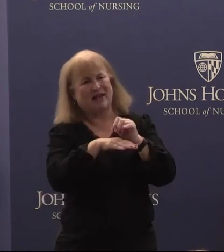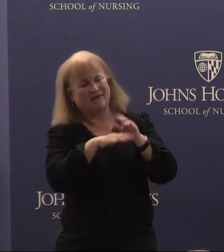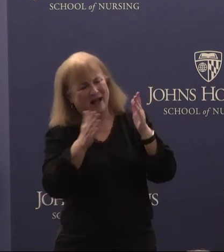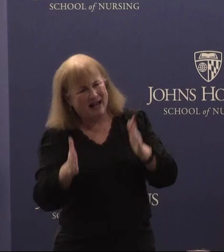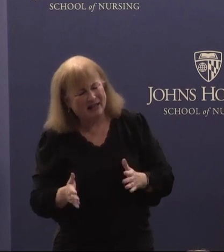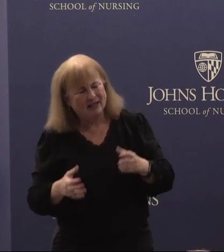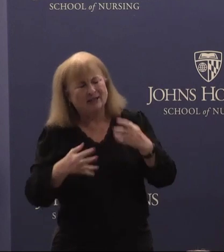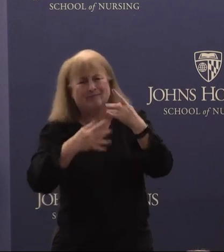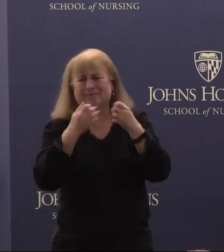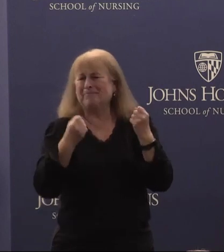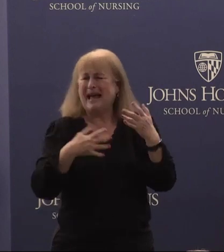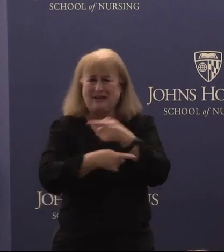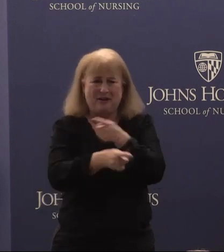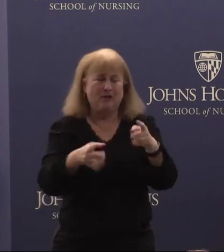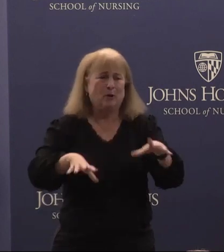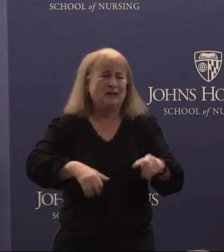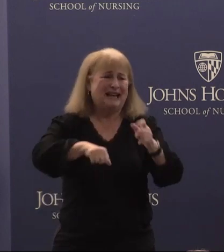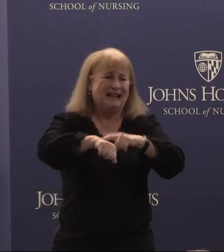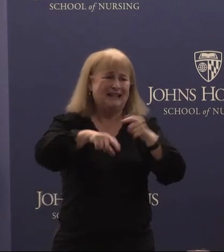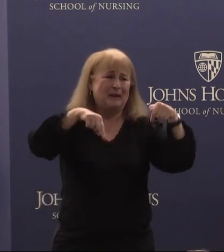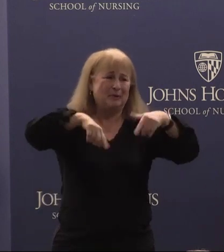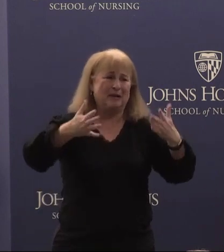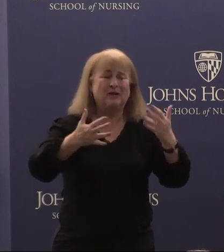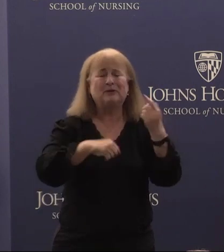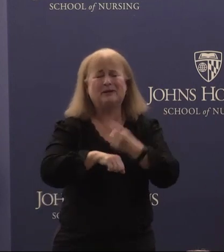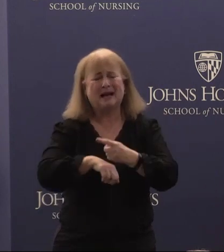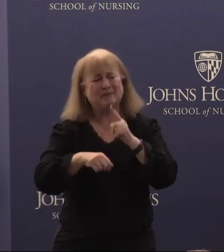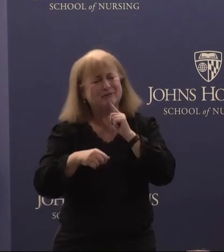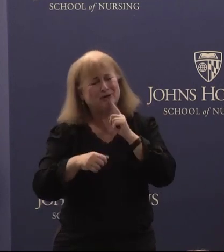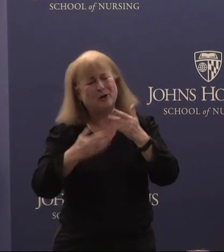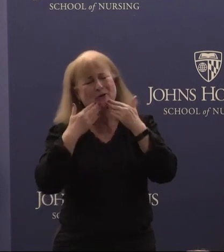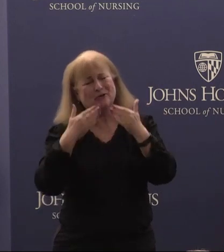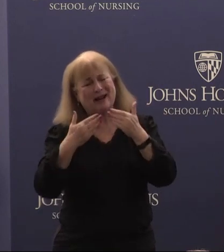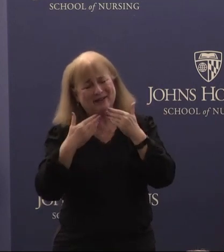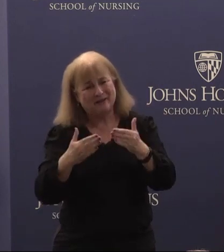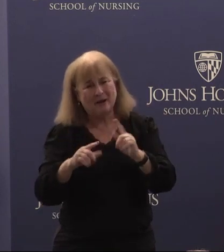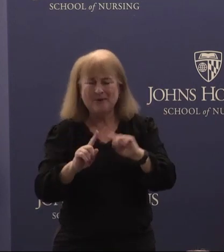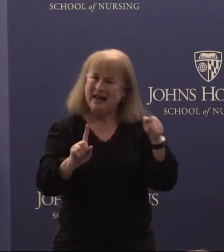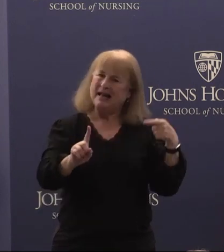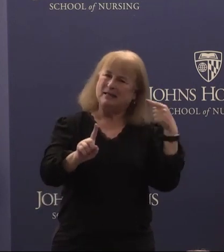many of you are taking time to be here today and I am so grateful. But I specifically want to call